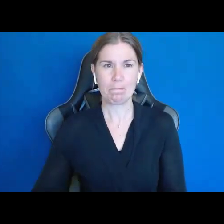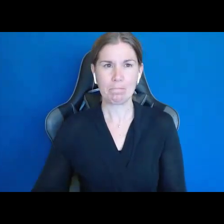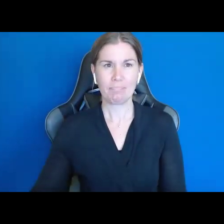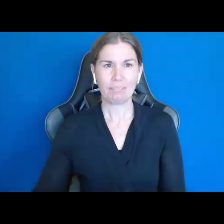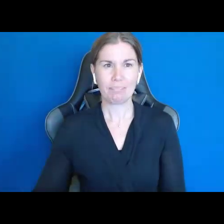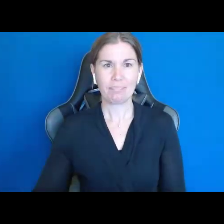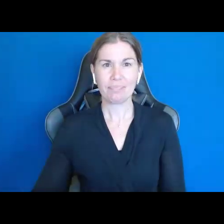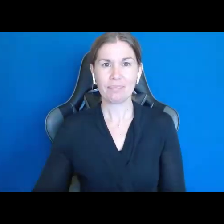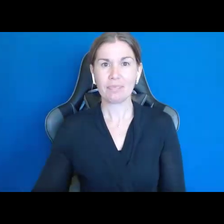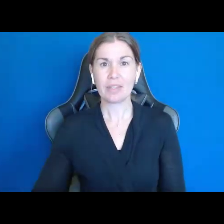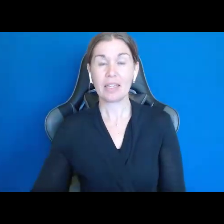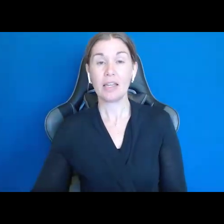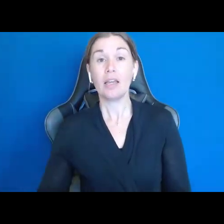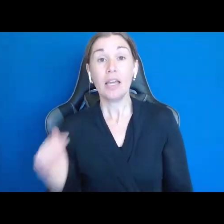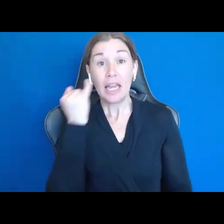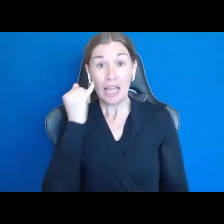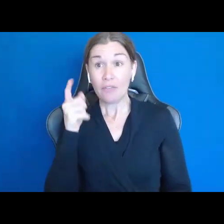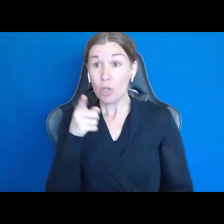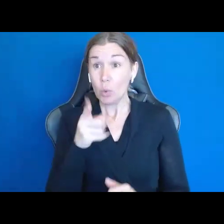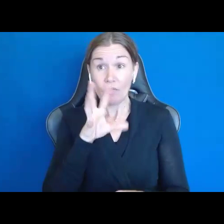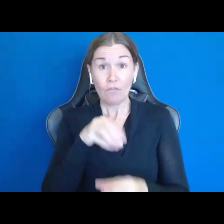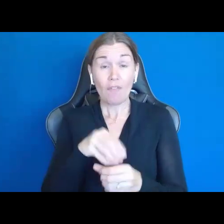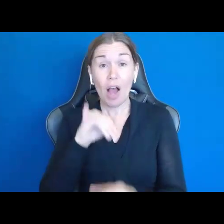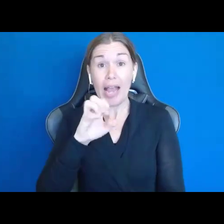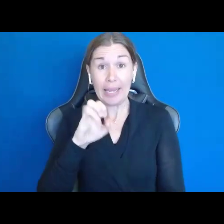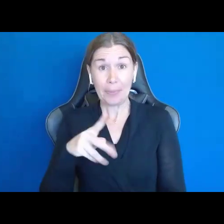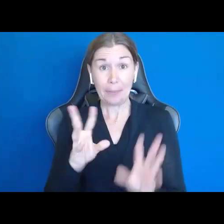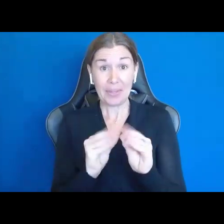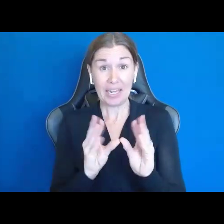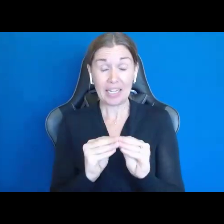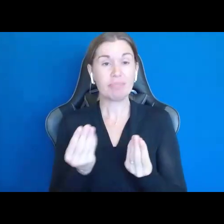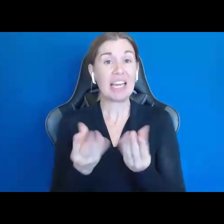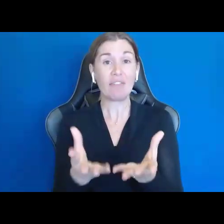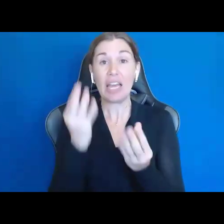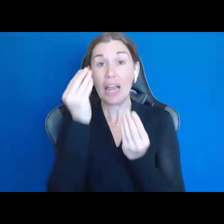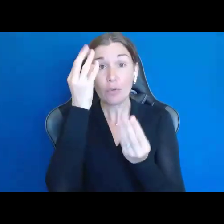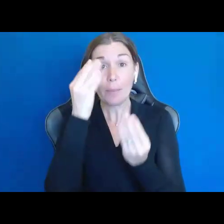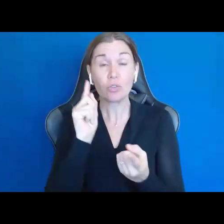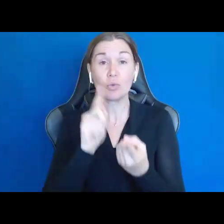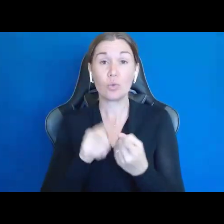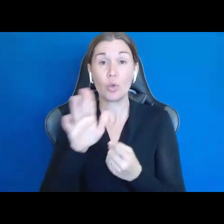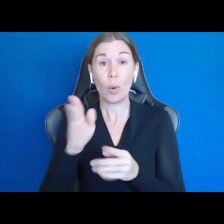take part in an IEP meeting where you're giving information to your professionals and receiving